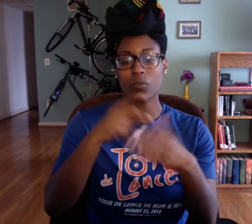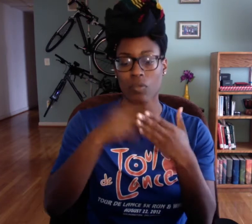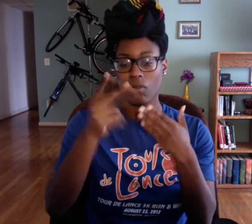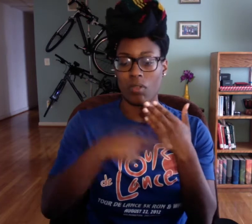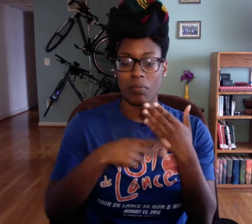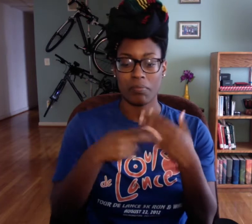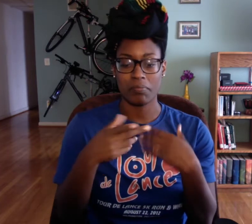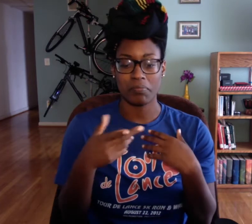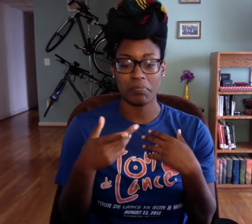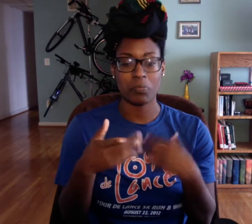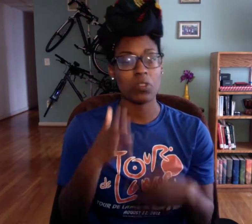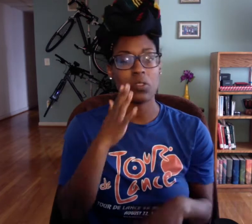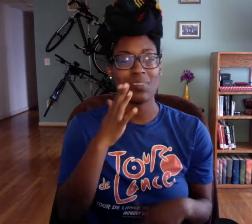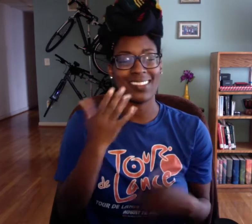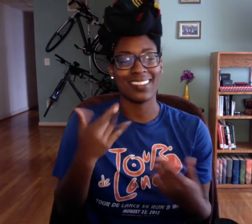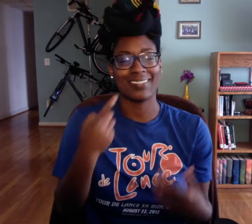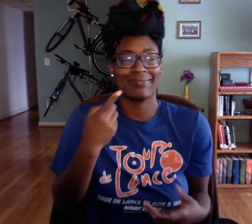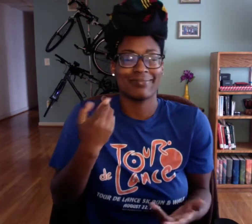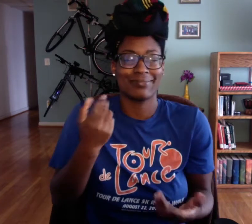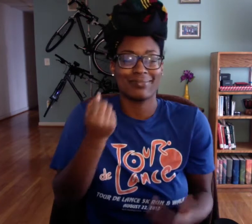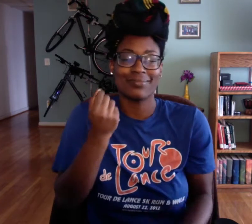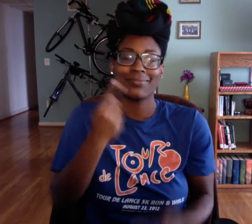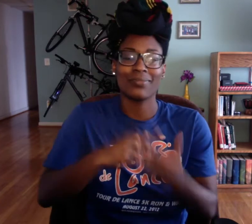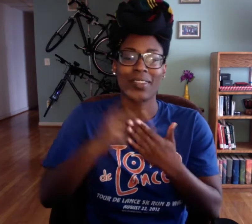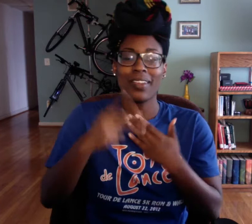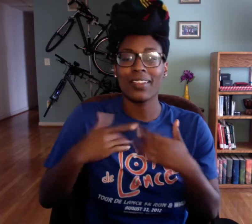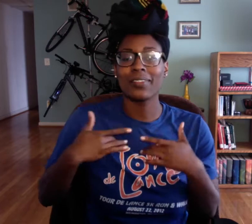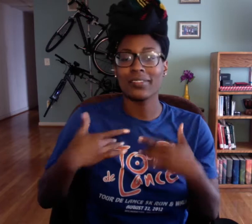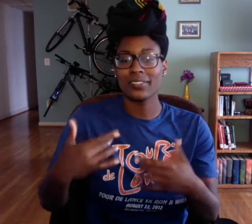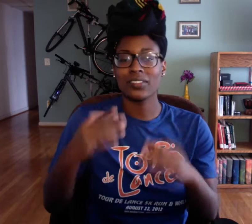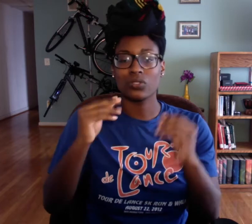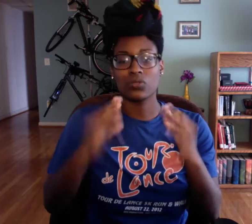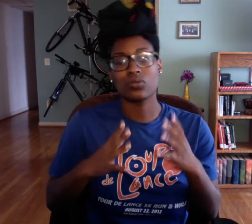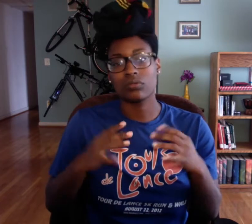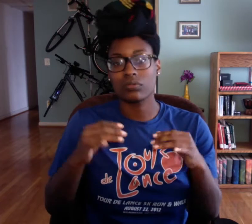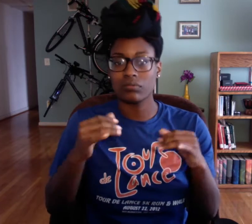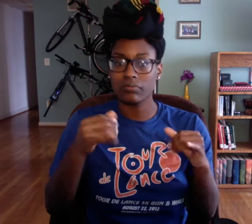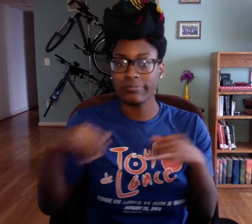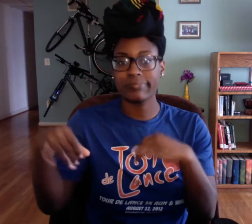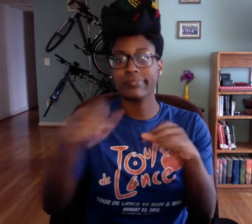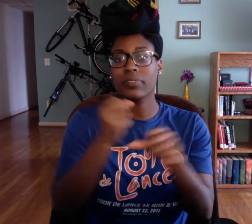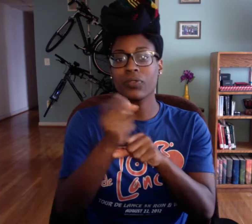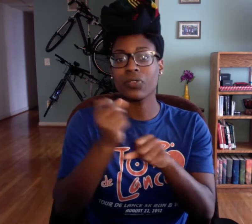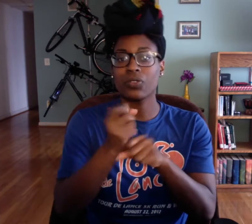Maybe you're thinking about enrolling in the program or applying.. you know they tend to